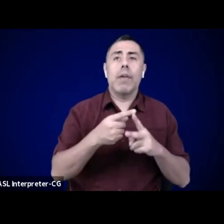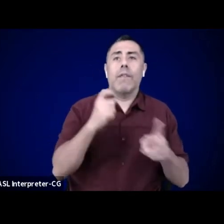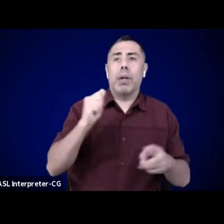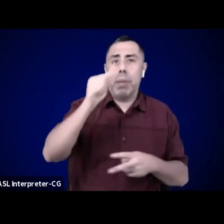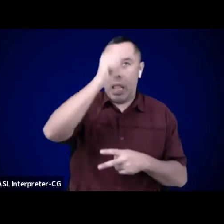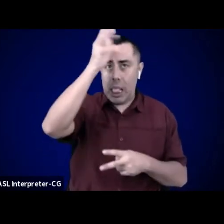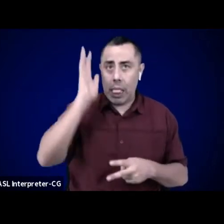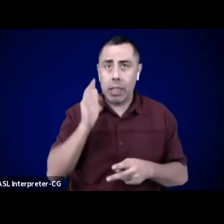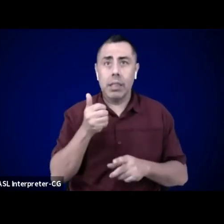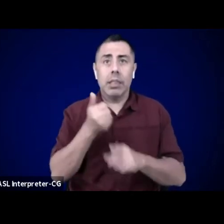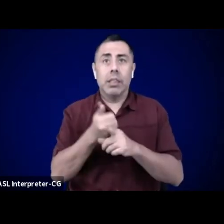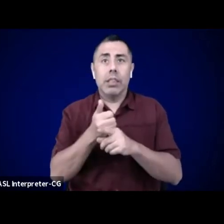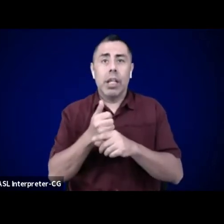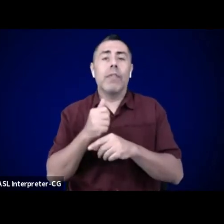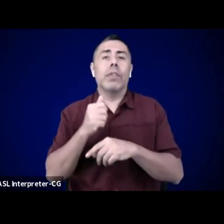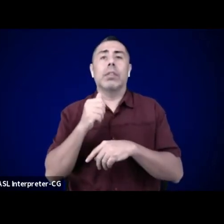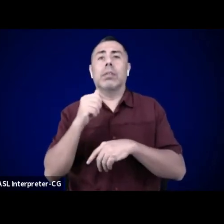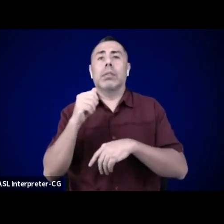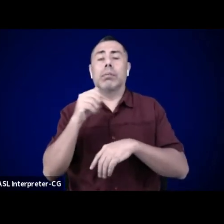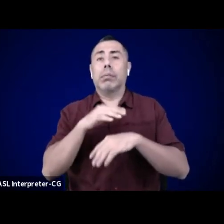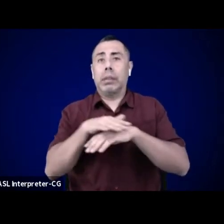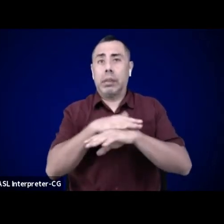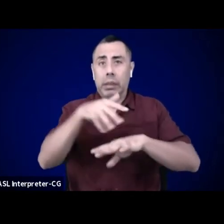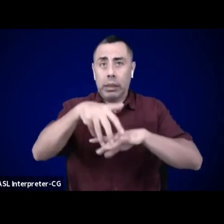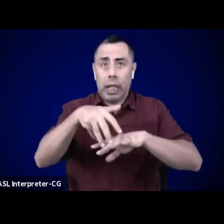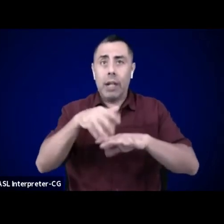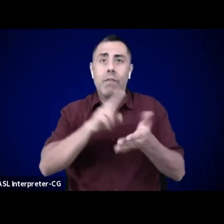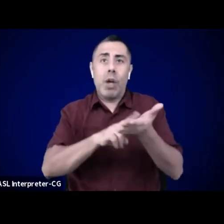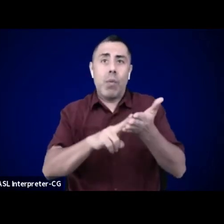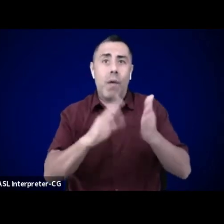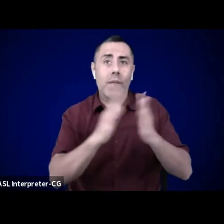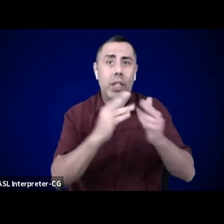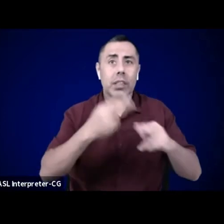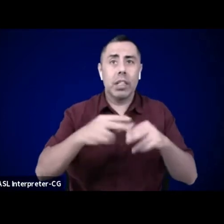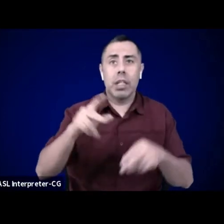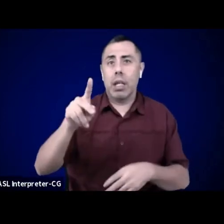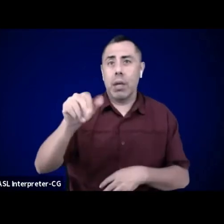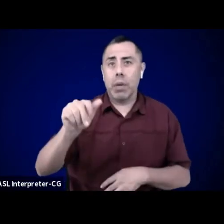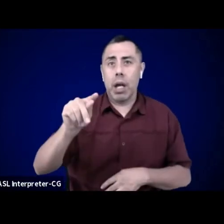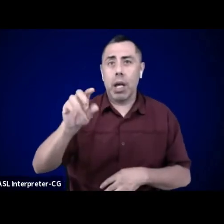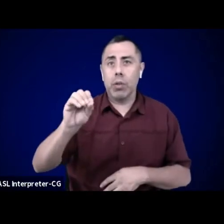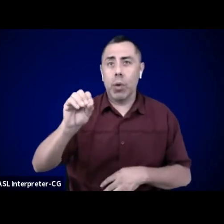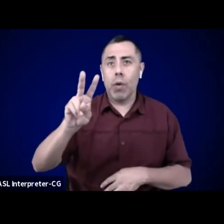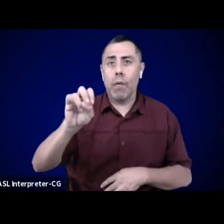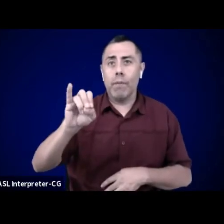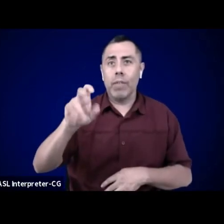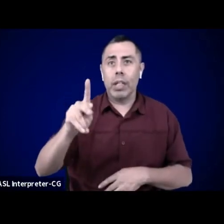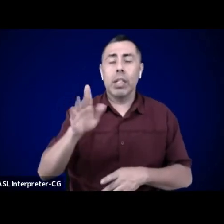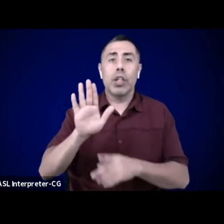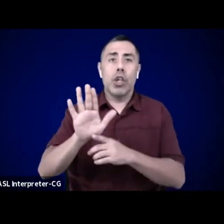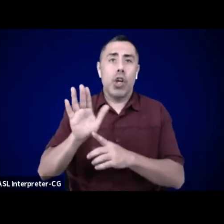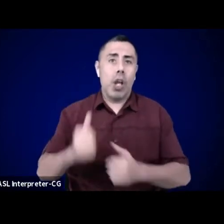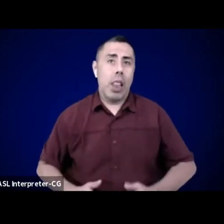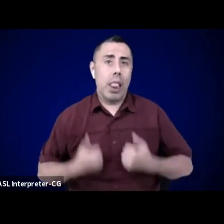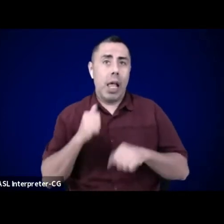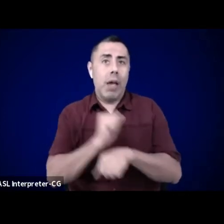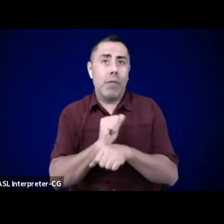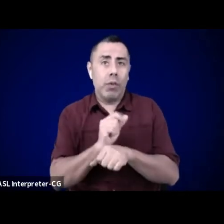Thank you, DREEMY for opening up our space today. Don't forget to stay engaged with us in the chat, and please breathe with DREEMY